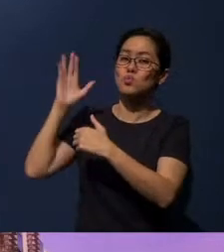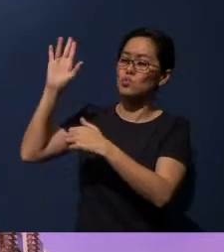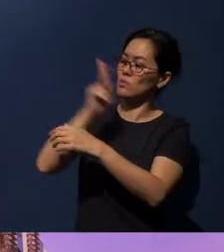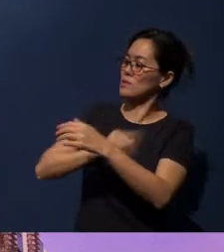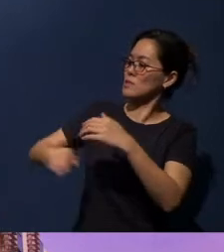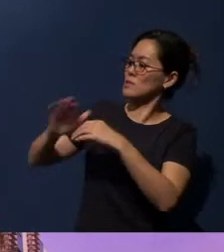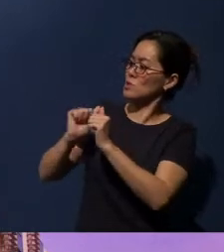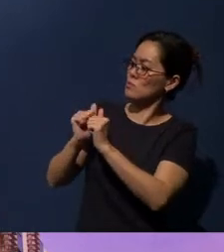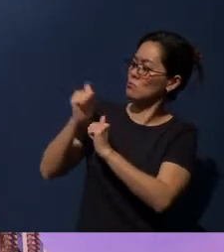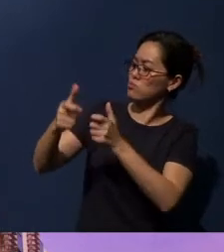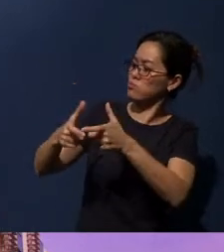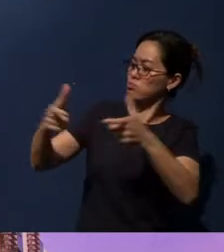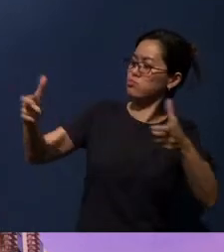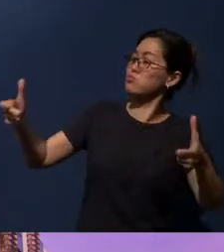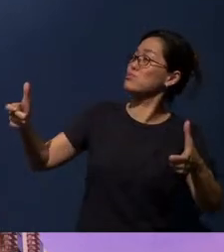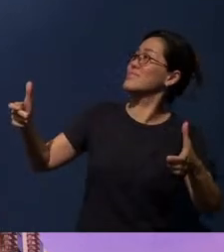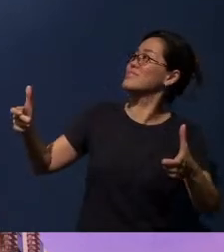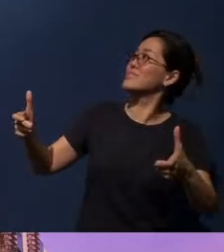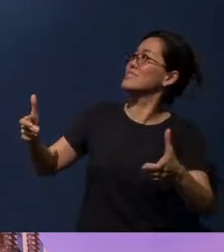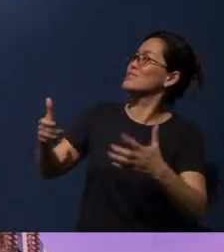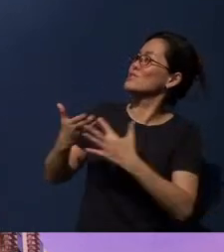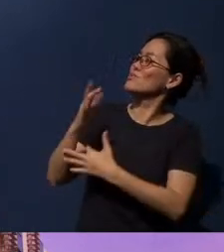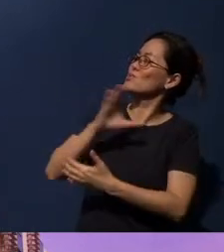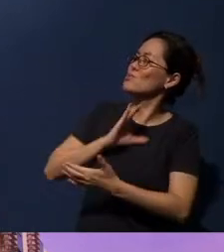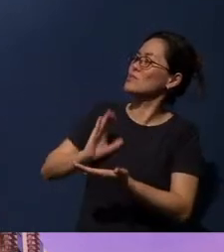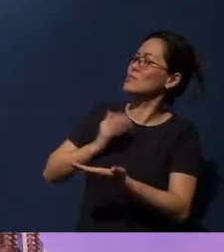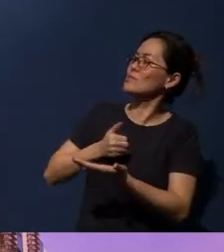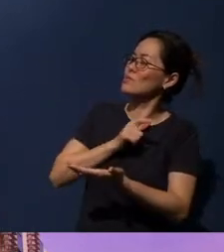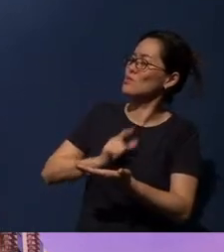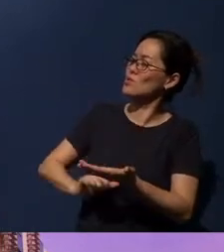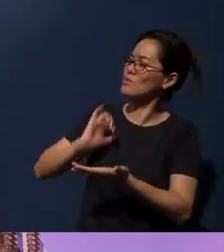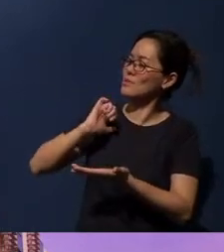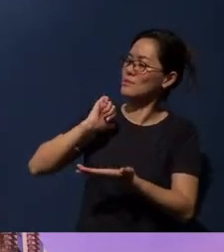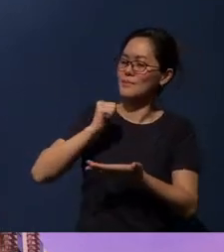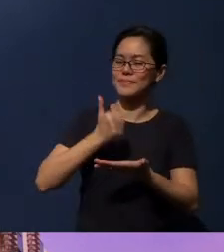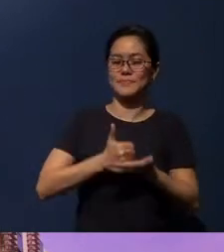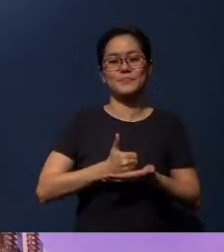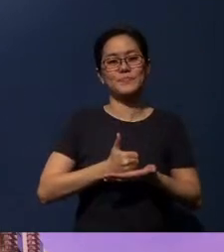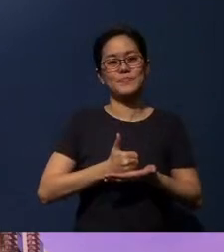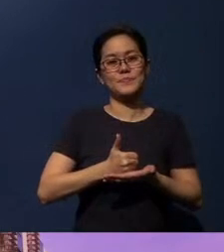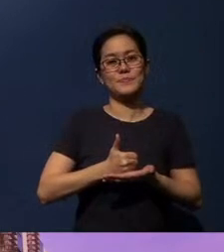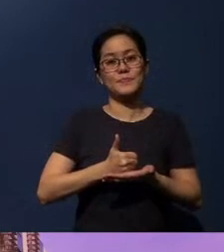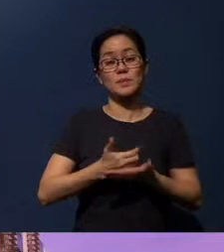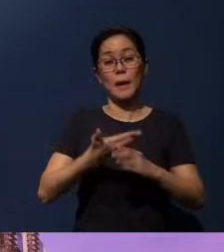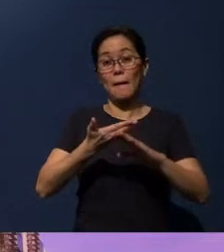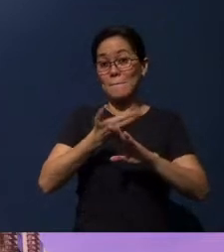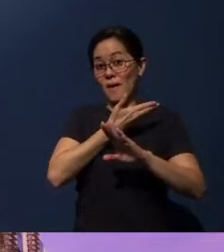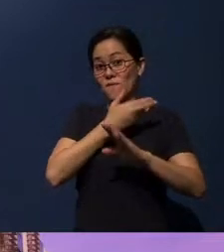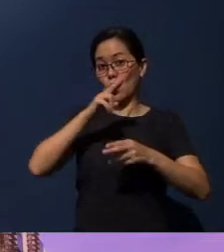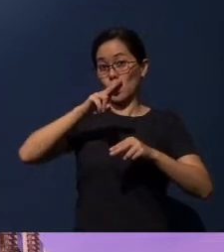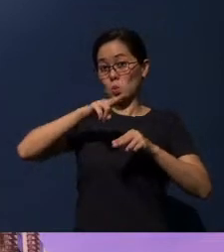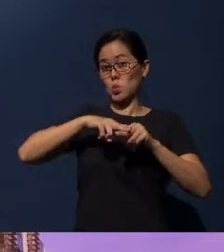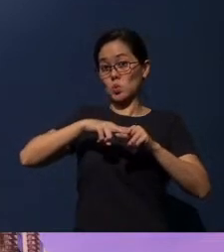We ask this through Christ our Lord. Amen. Before you sit down, we would like you to greet one another